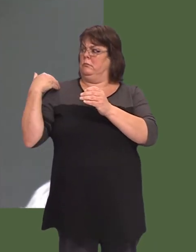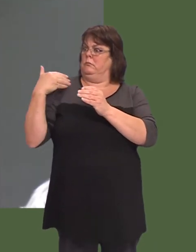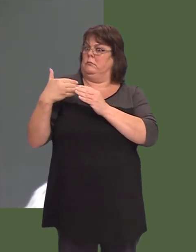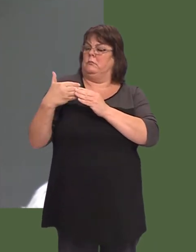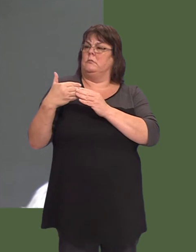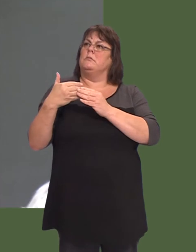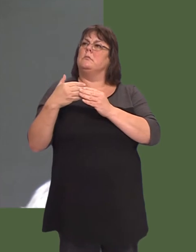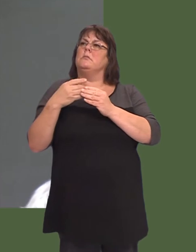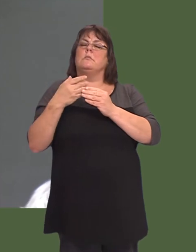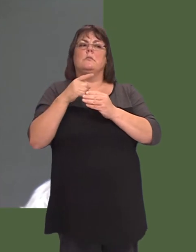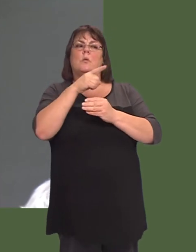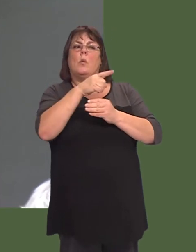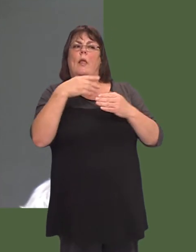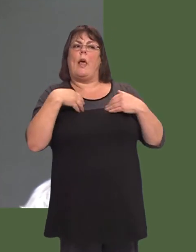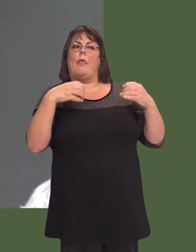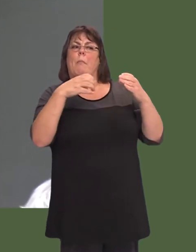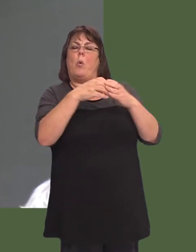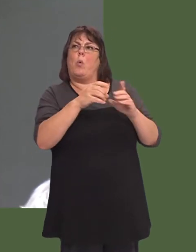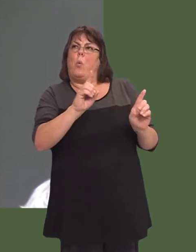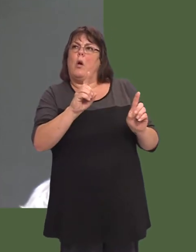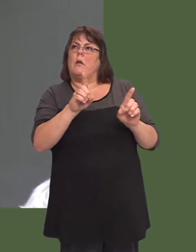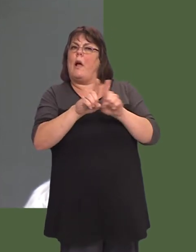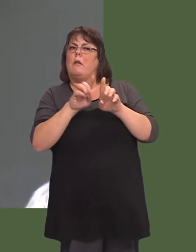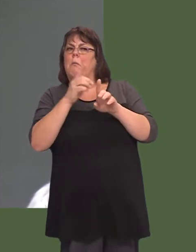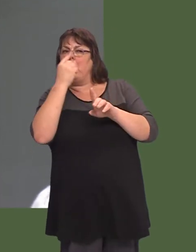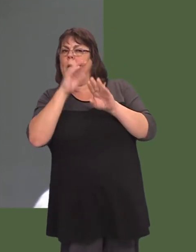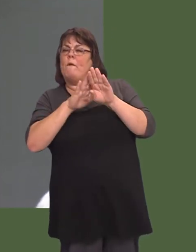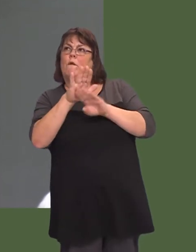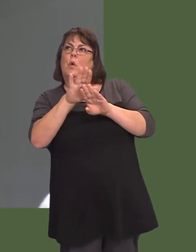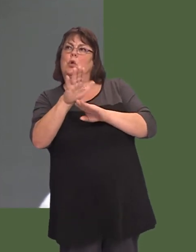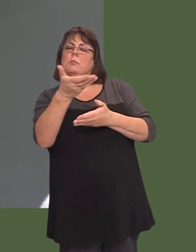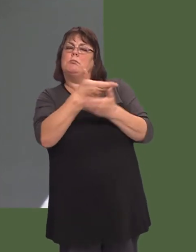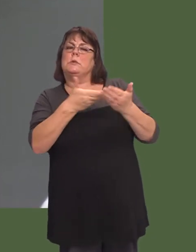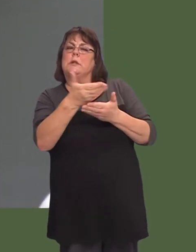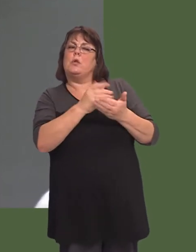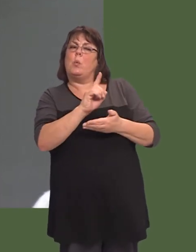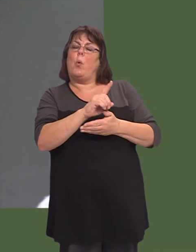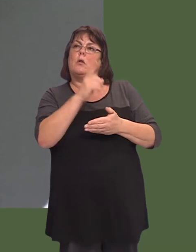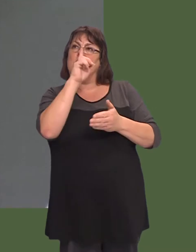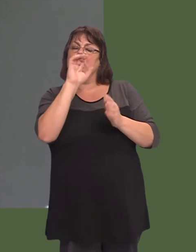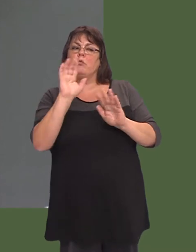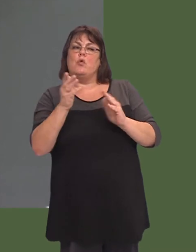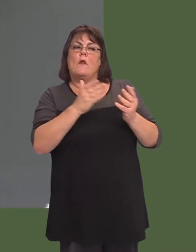in the future, with the health board about what those strategies might be able to deliver